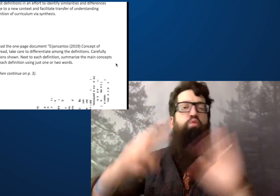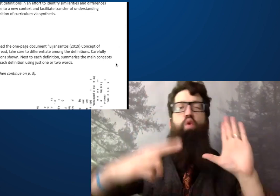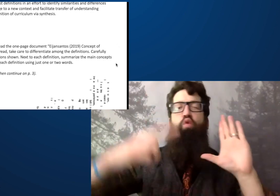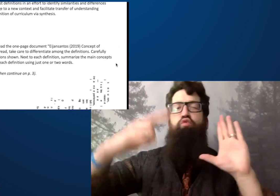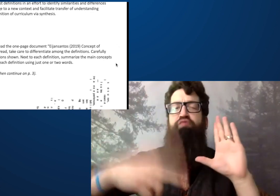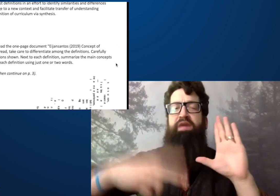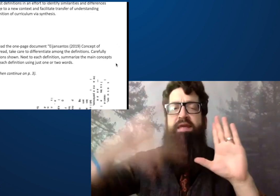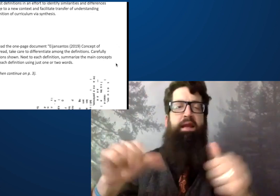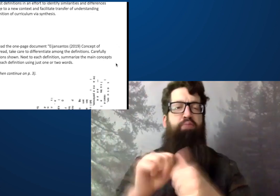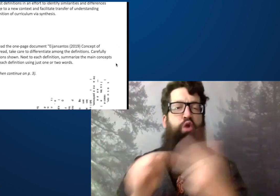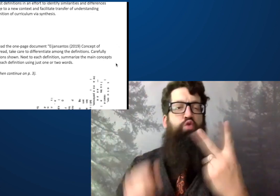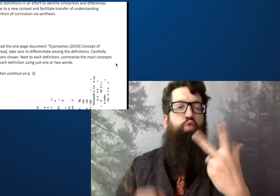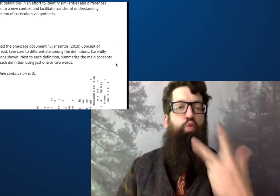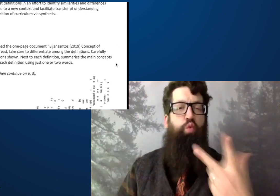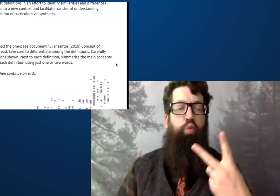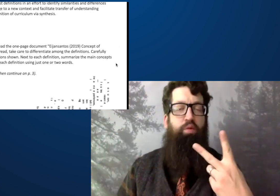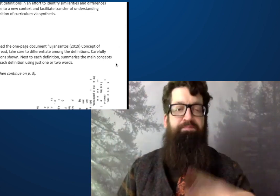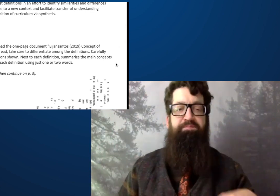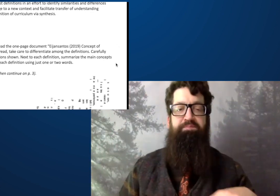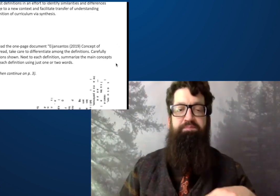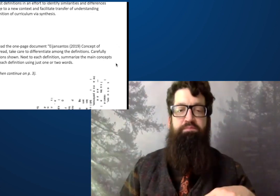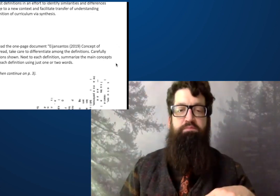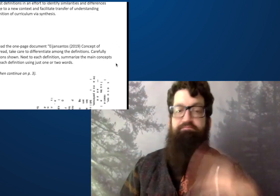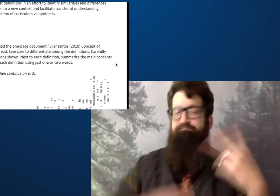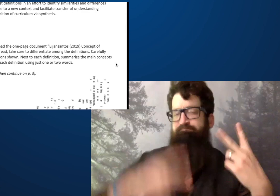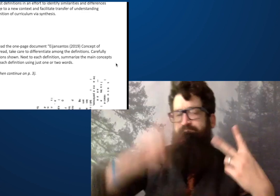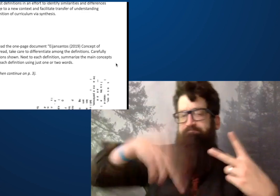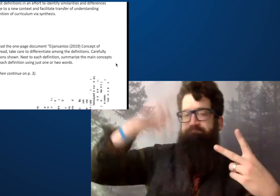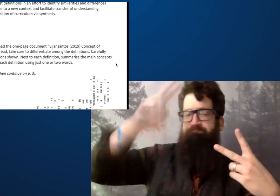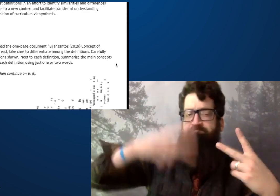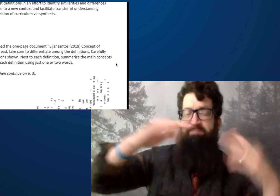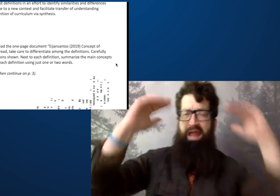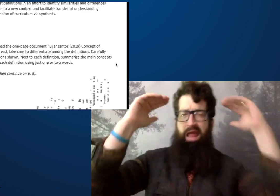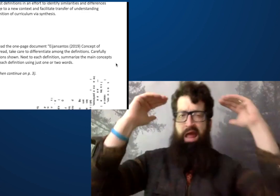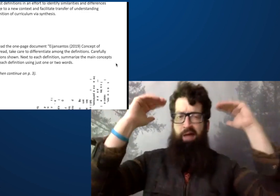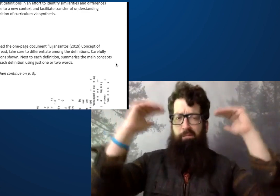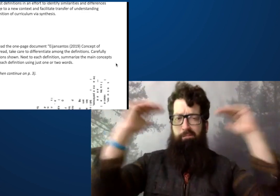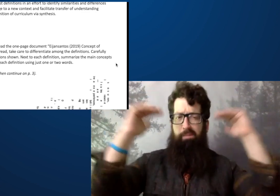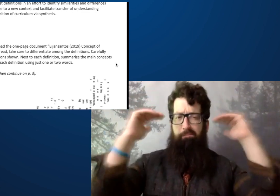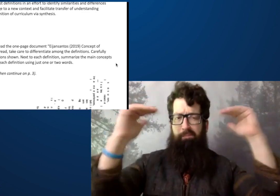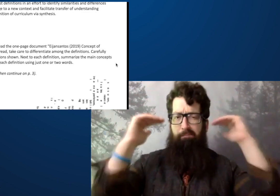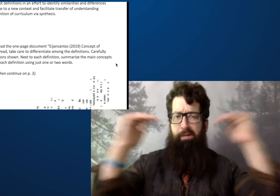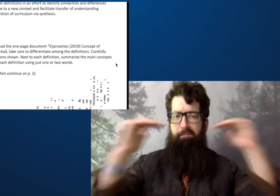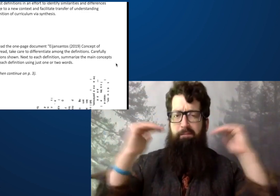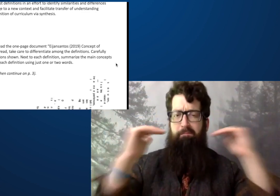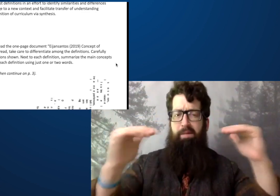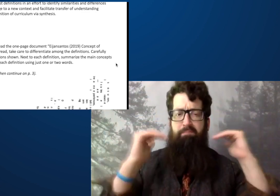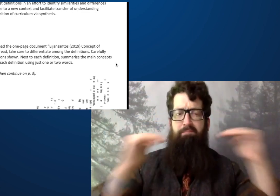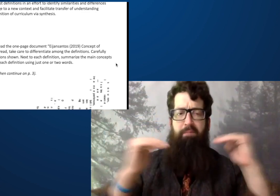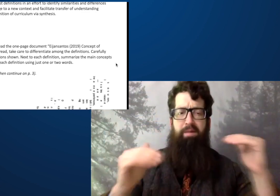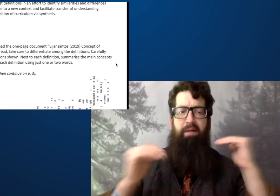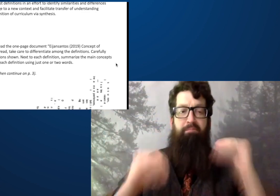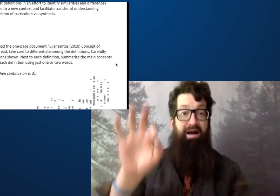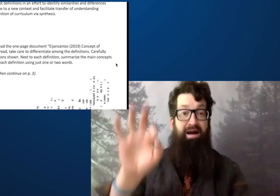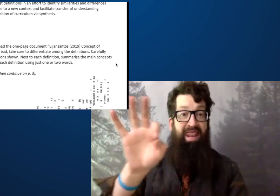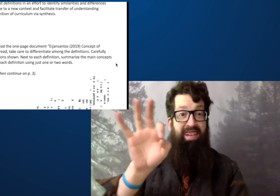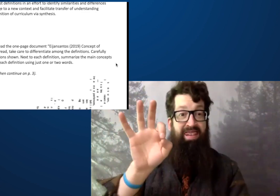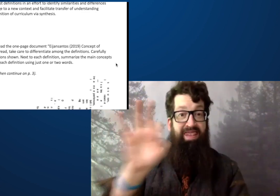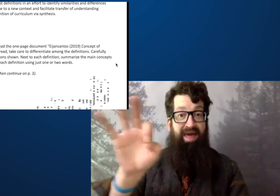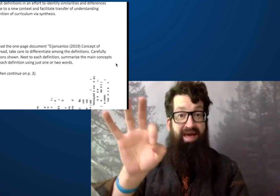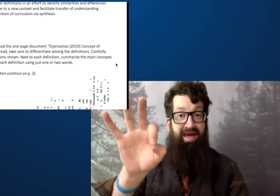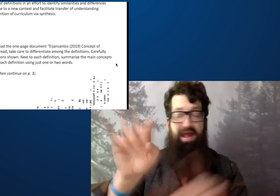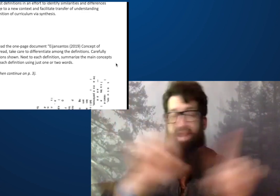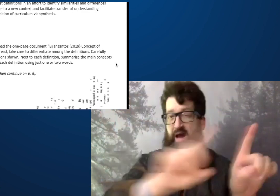So your first step is to read and interpret that's page two,